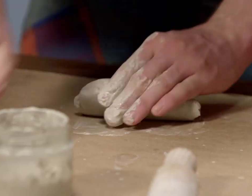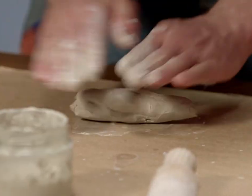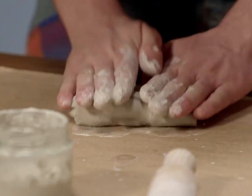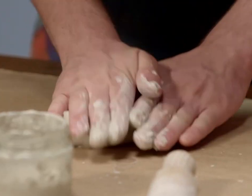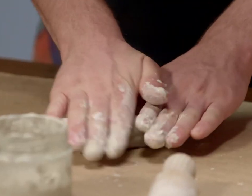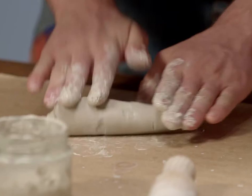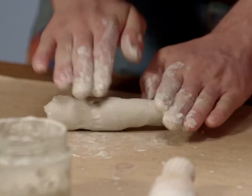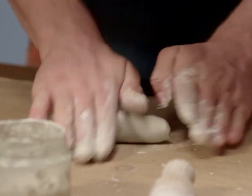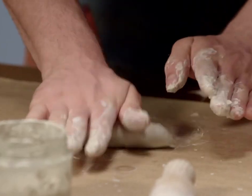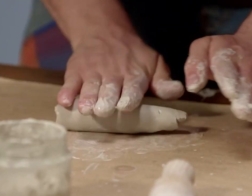Okay.